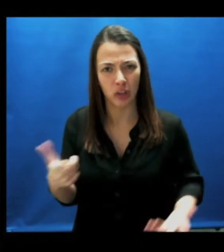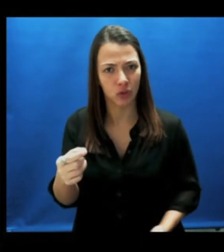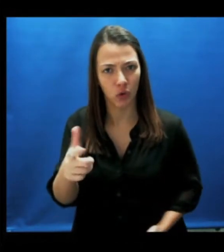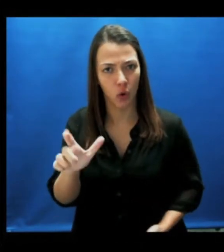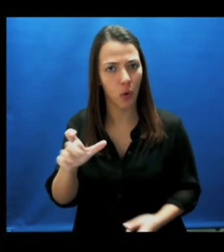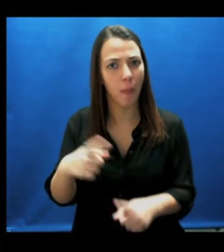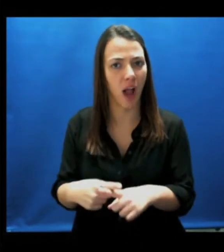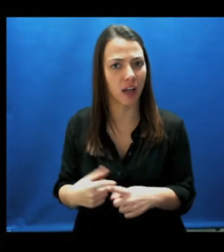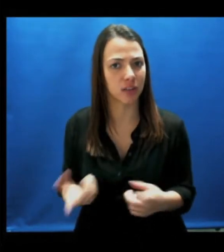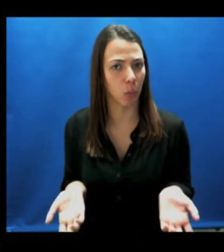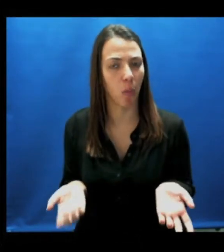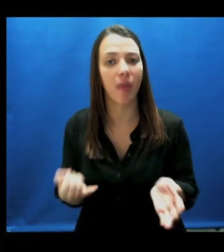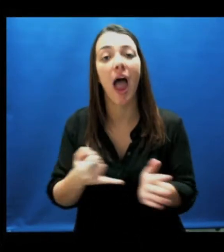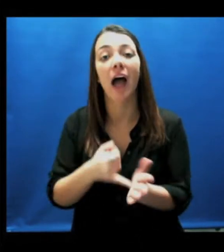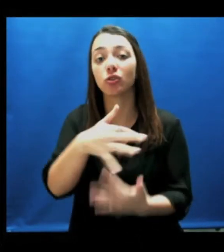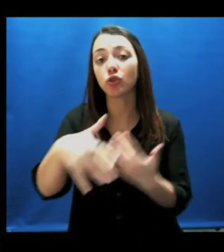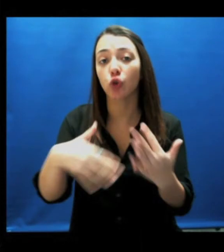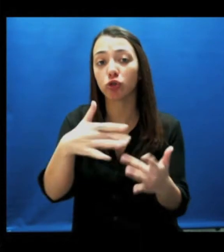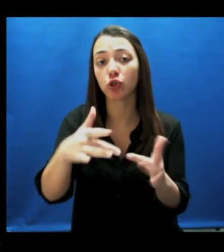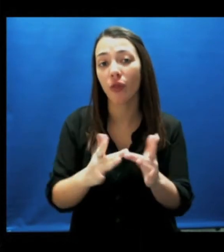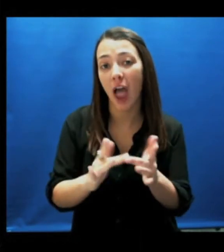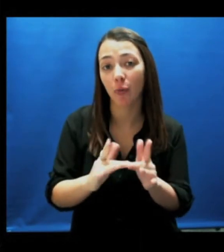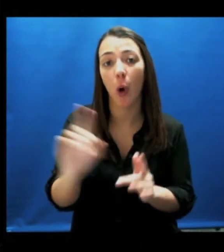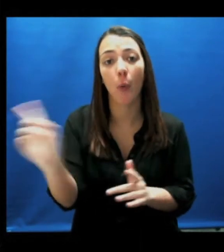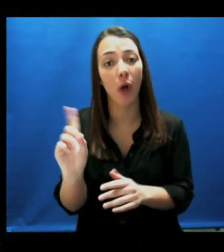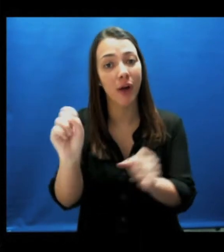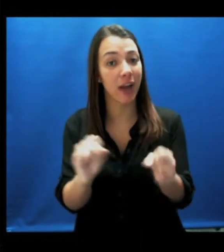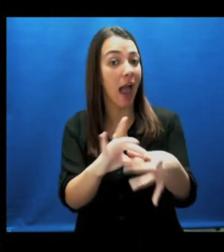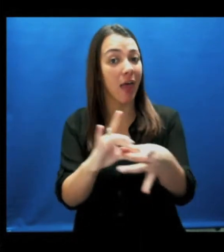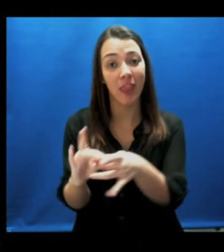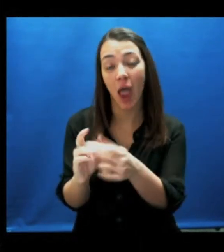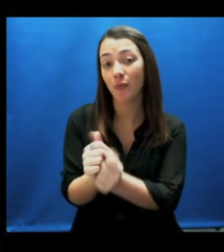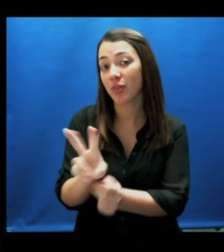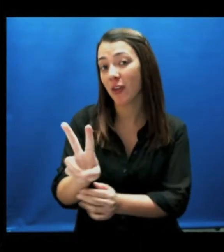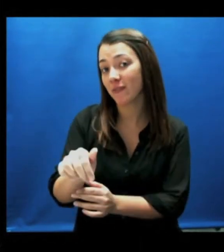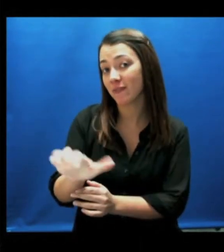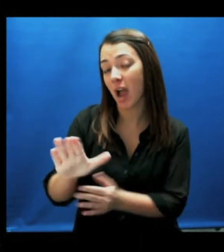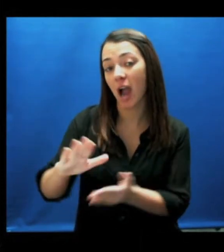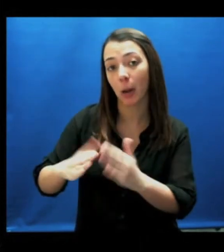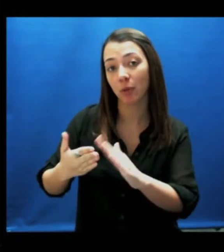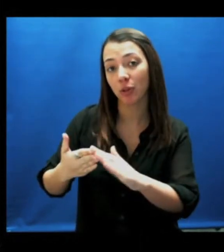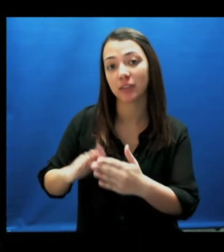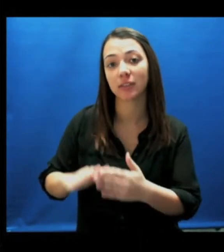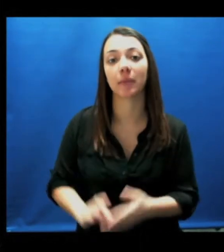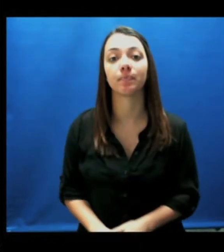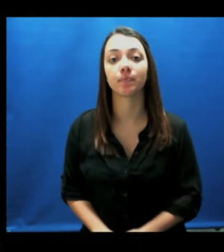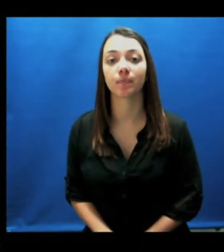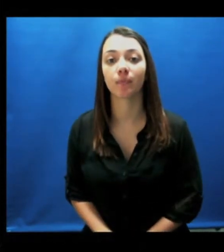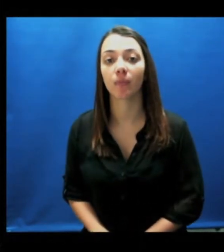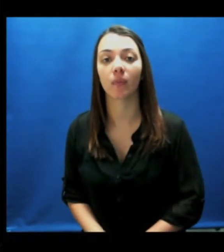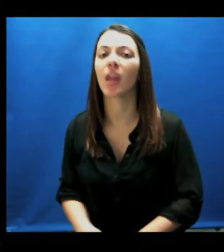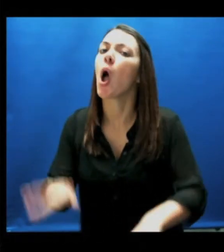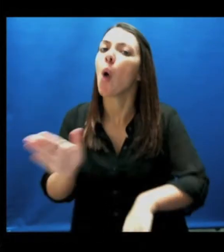Google+ is a social network where you can connect with our VAC community